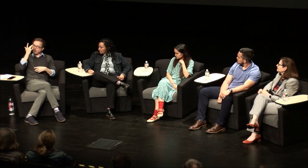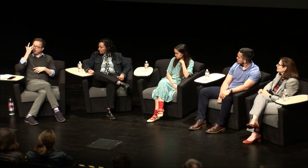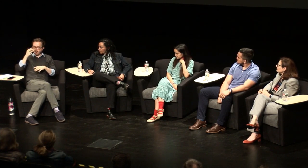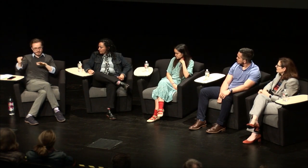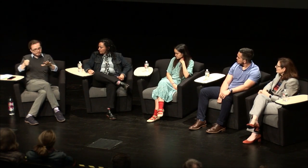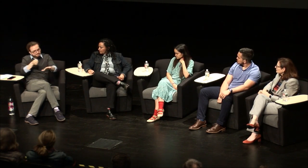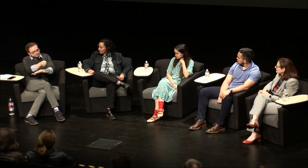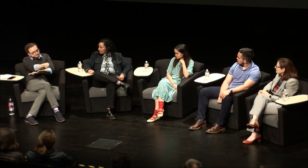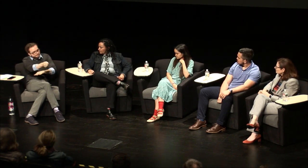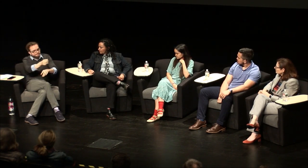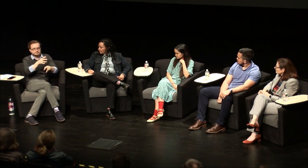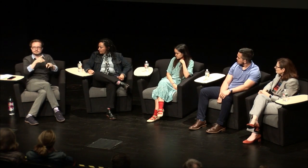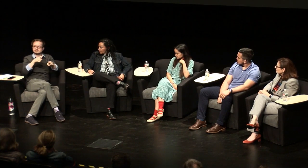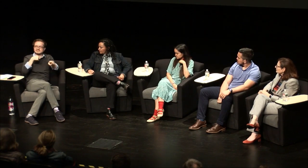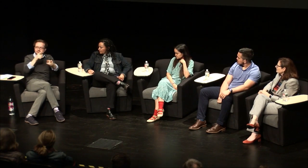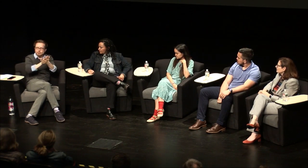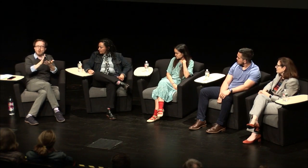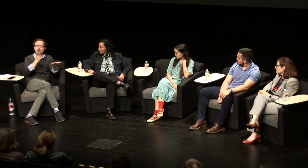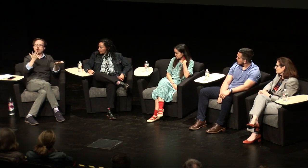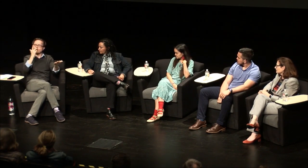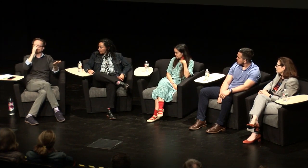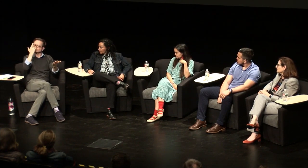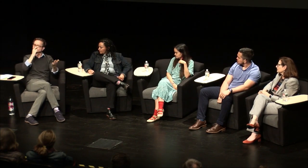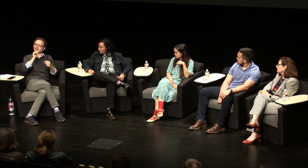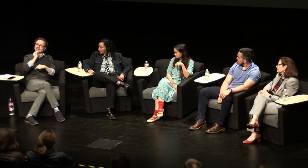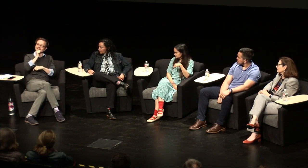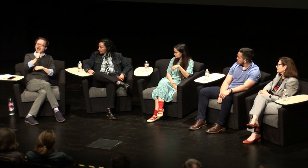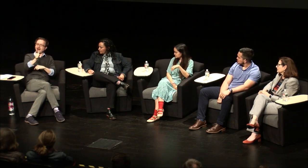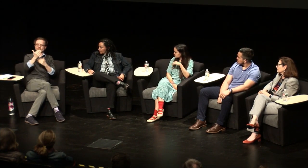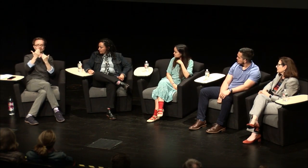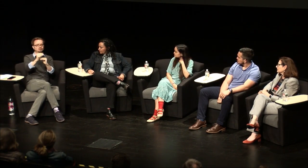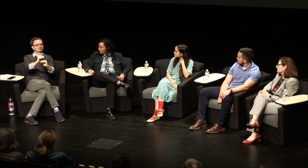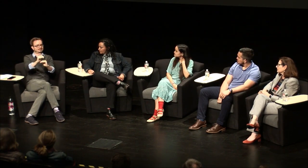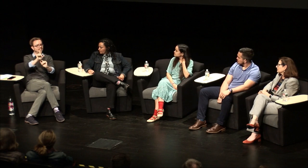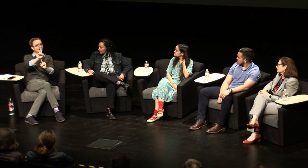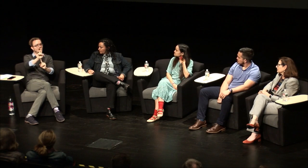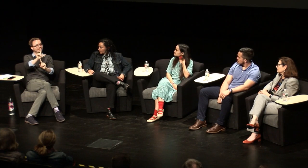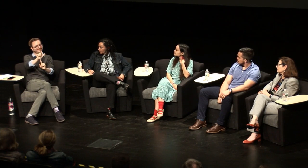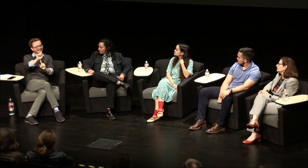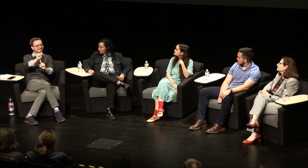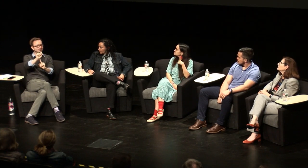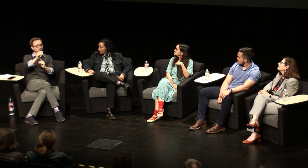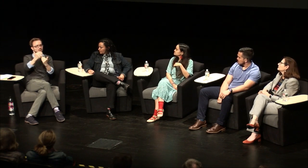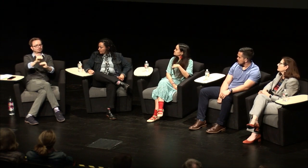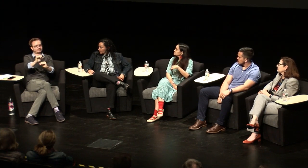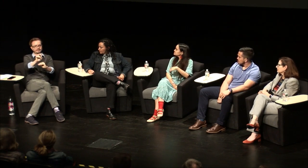Americans Disabilities Act came in and then once we talked started talking